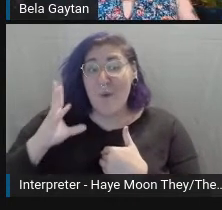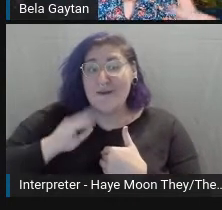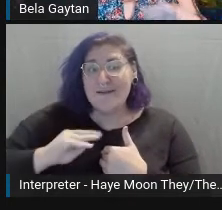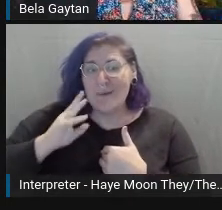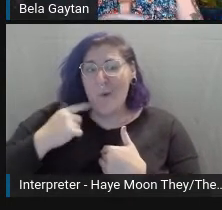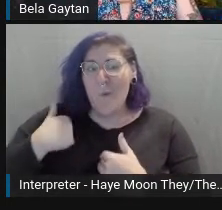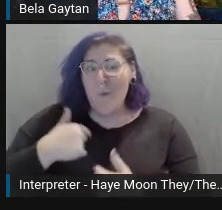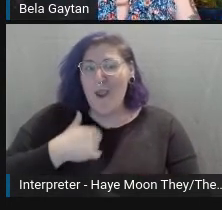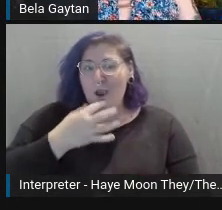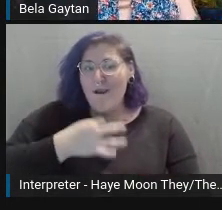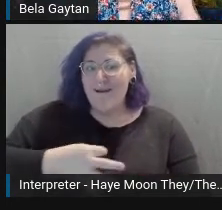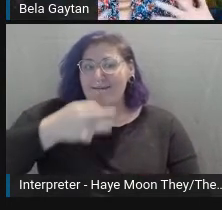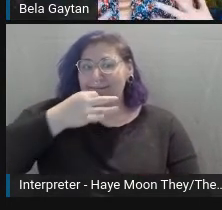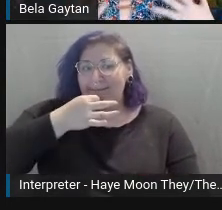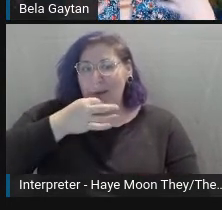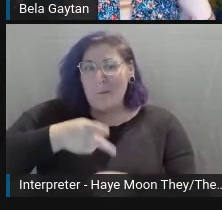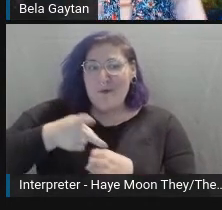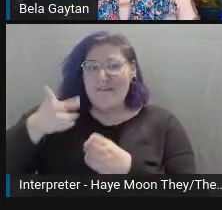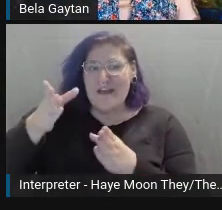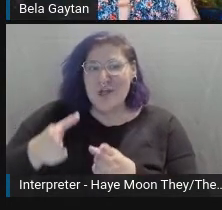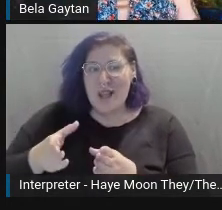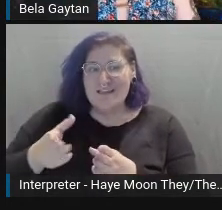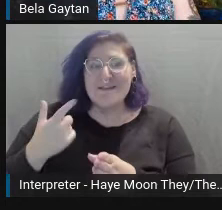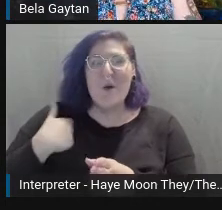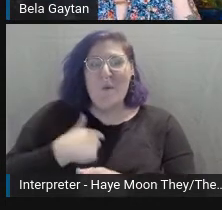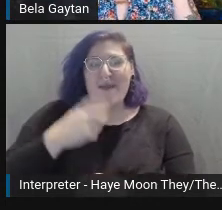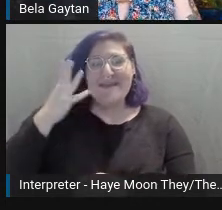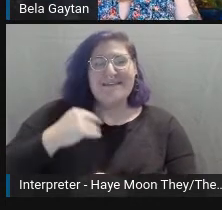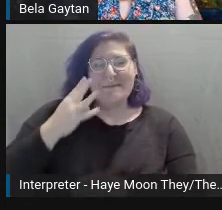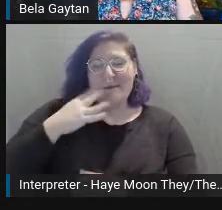what it feels like to deal with inaccessibility.